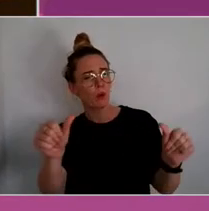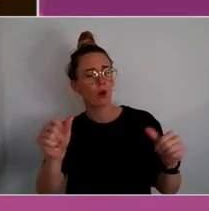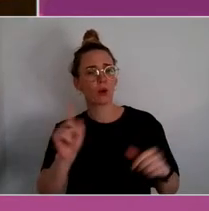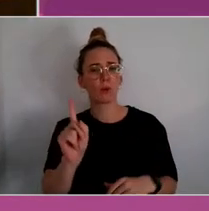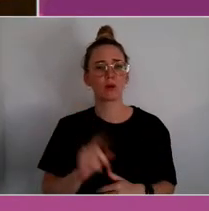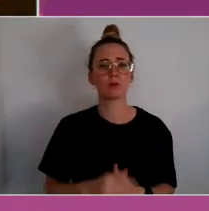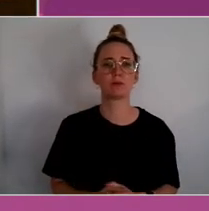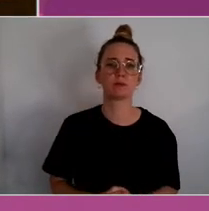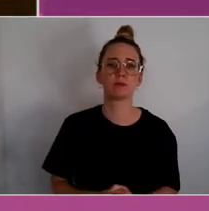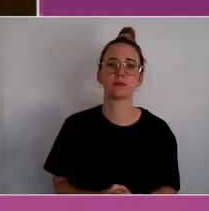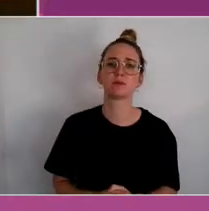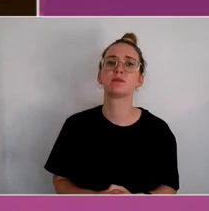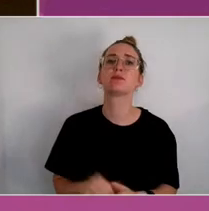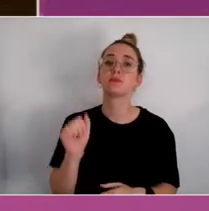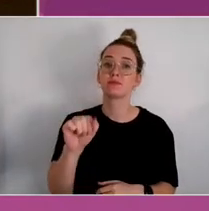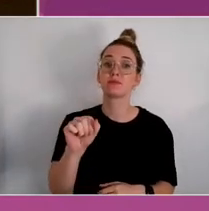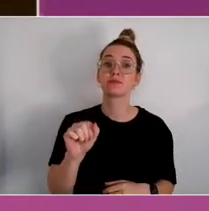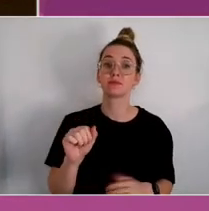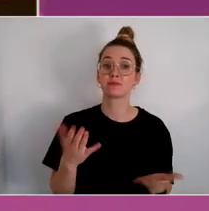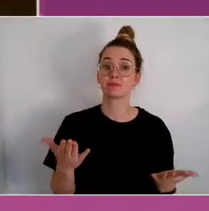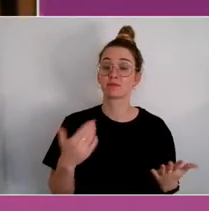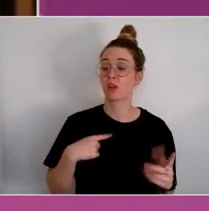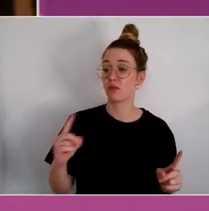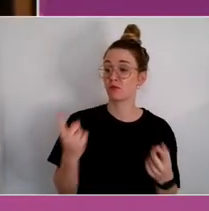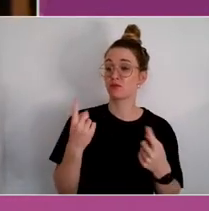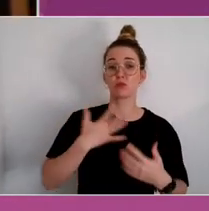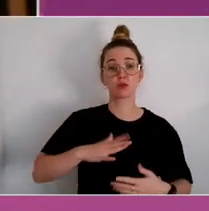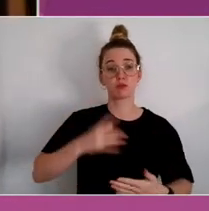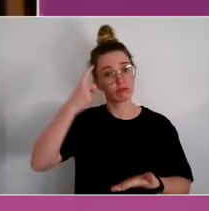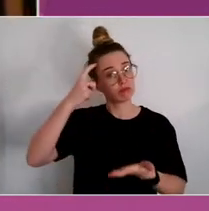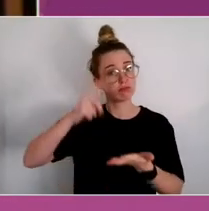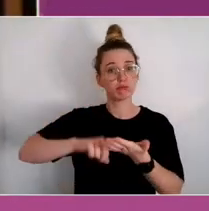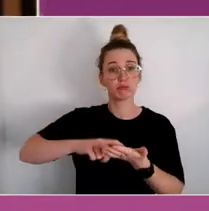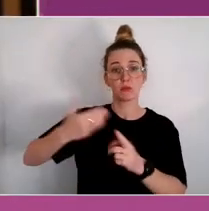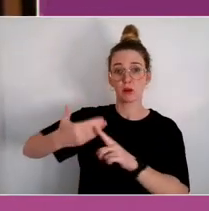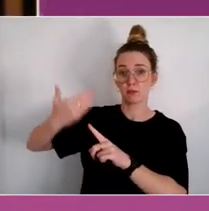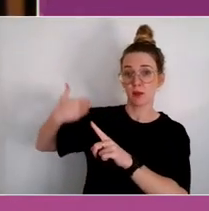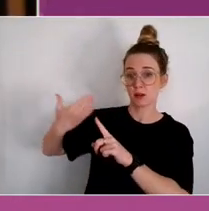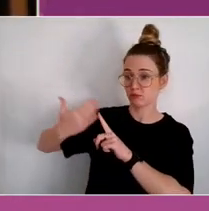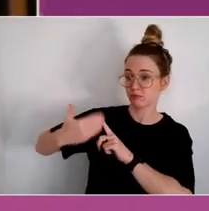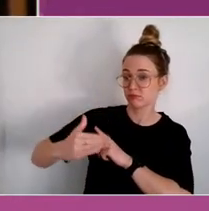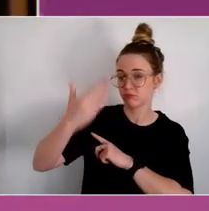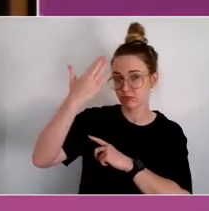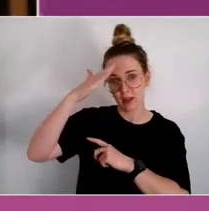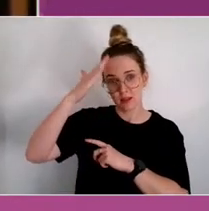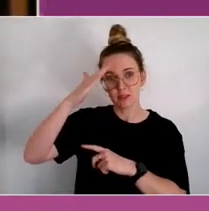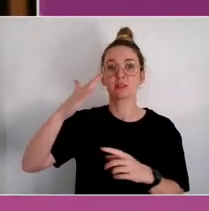Just acknowledge and also pay my respects to elders past and present of the Wurundjeri people of the Kulin nation.